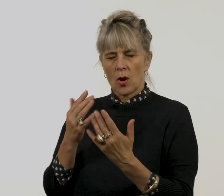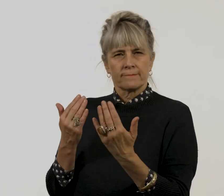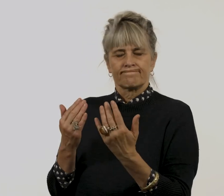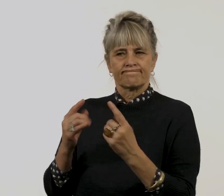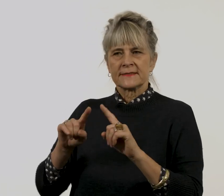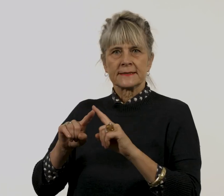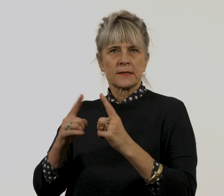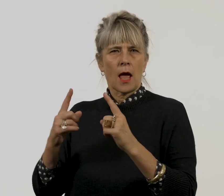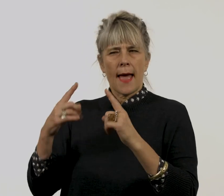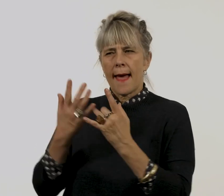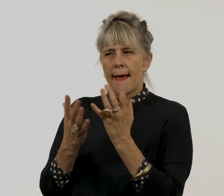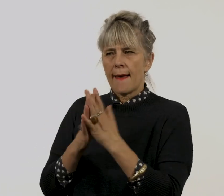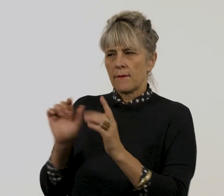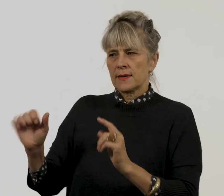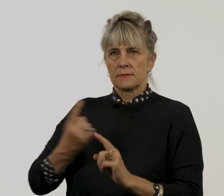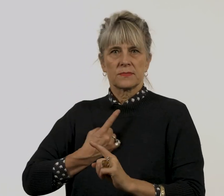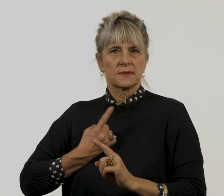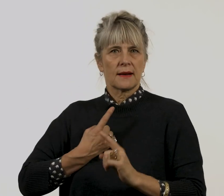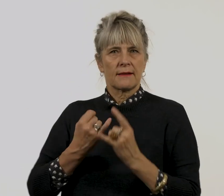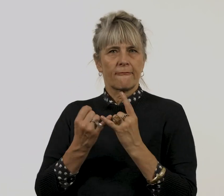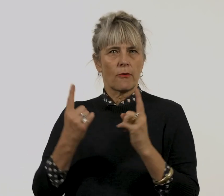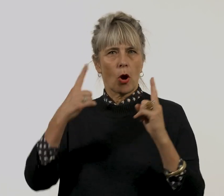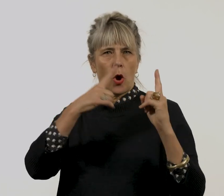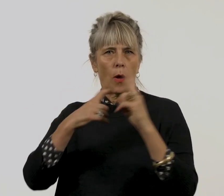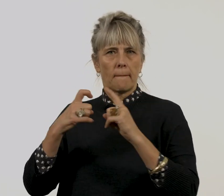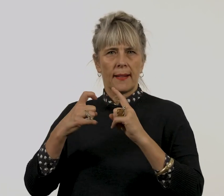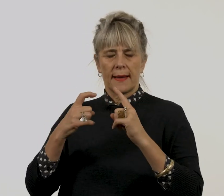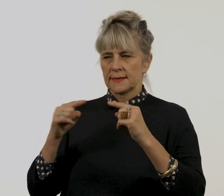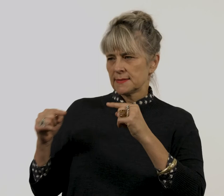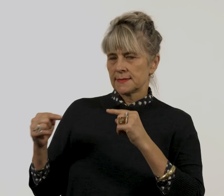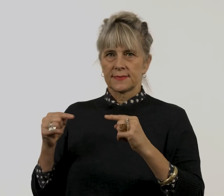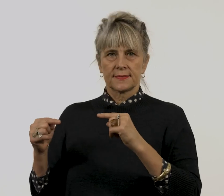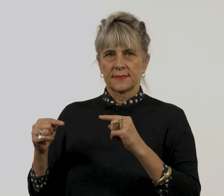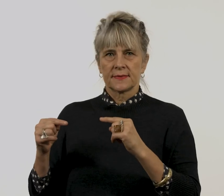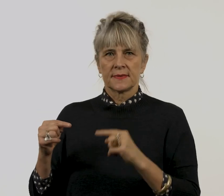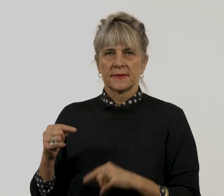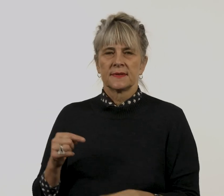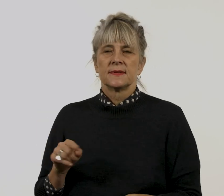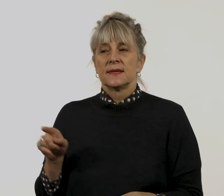'evokes the way I perceive his complex personality,’ says Fenoglio.